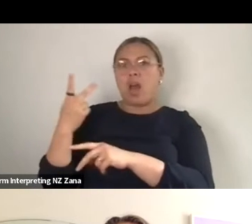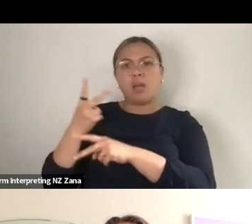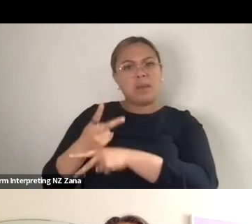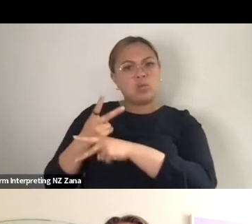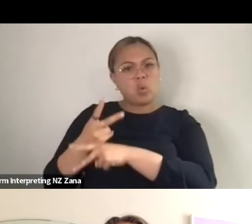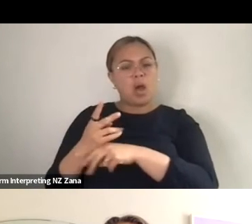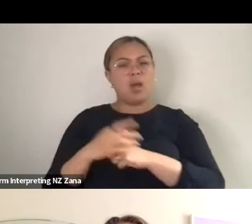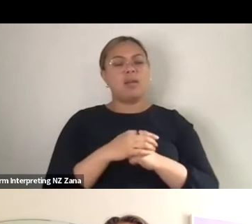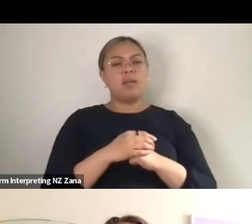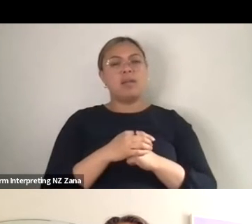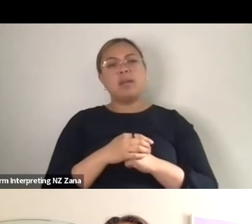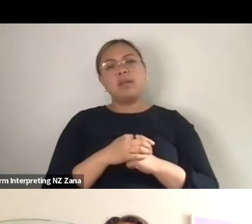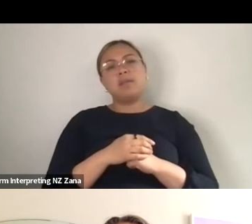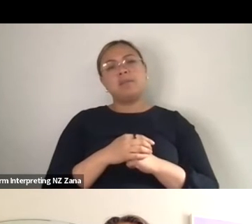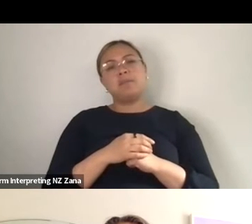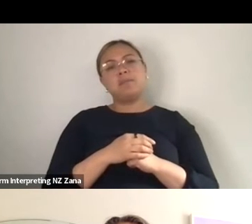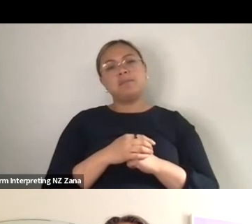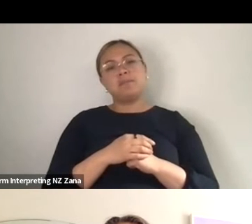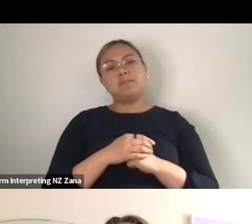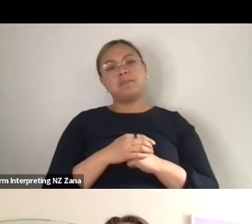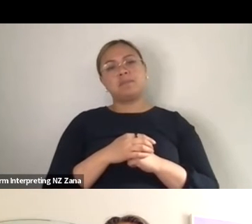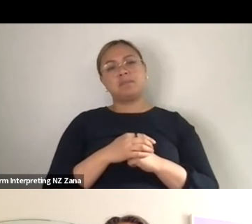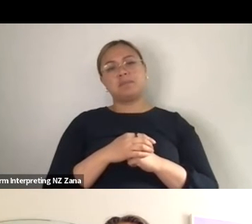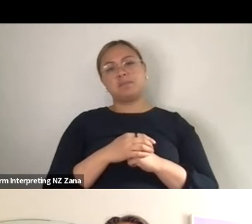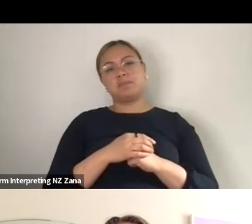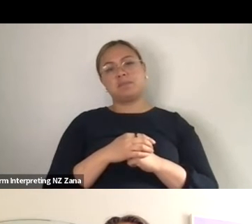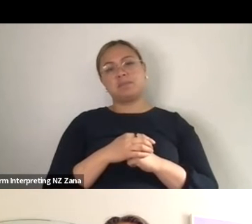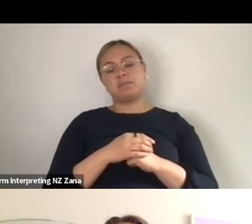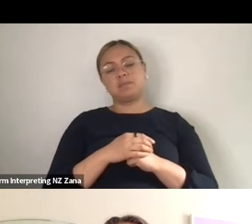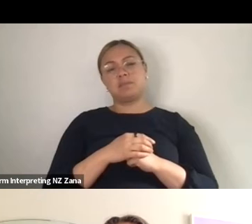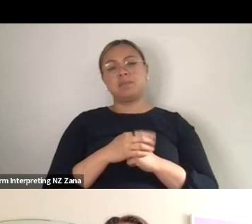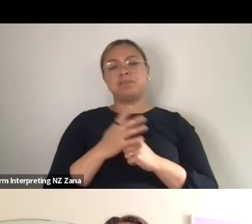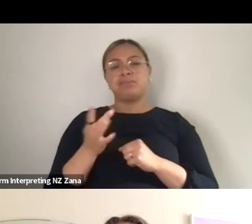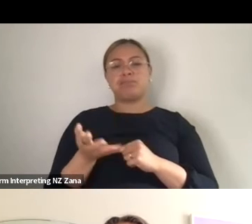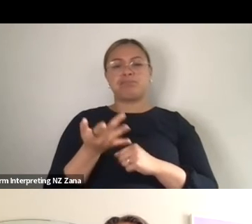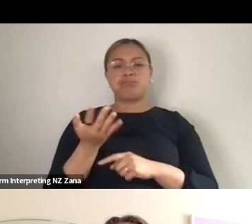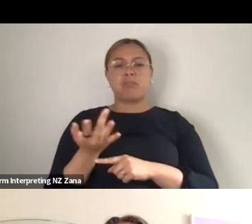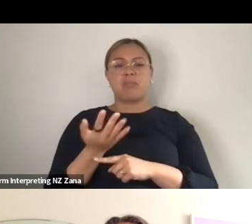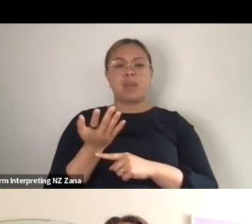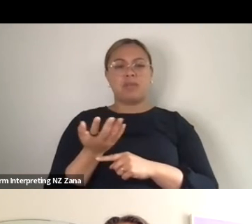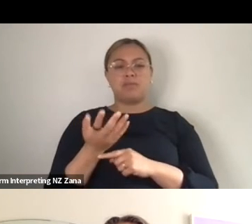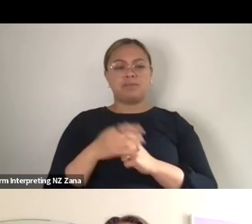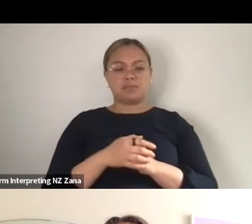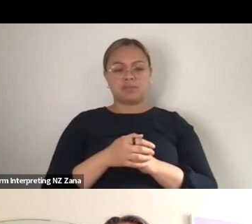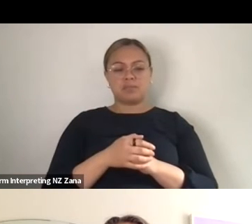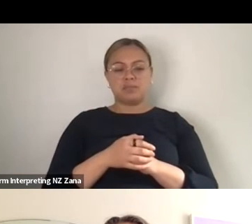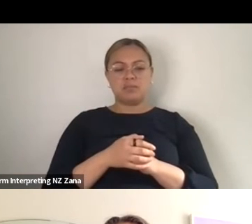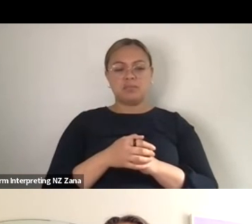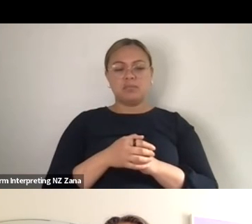we realise that we can be sort of alongside, and training can actually be very,